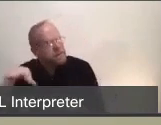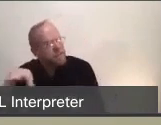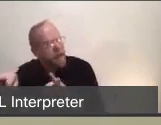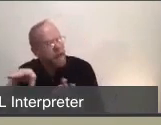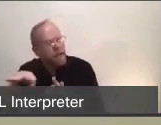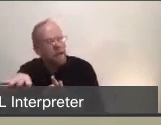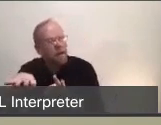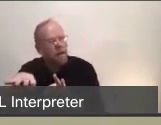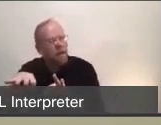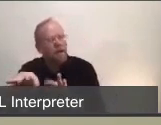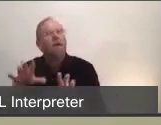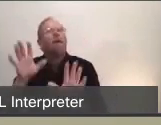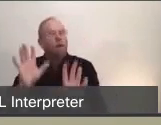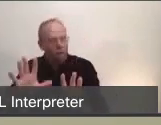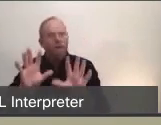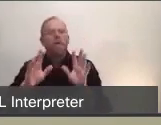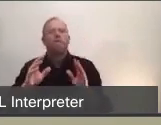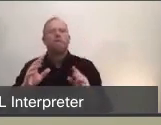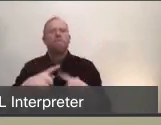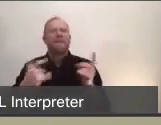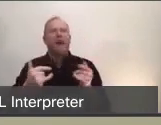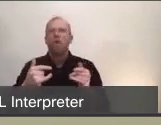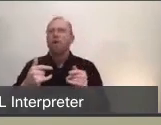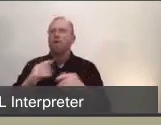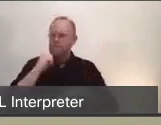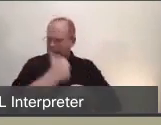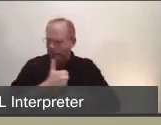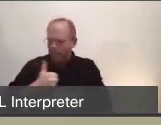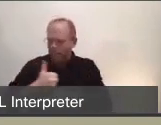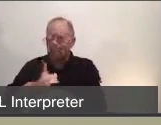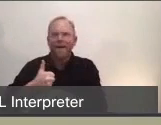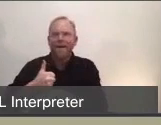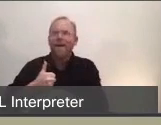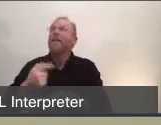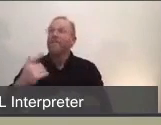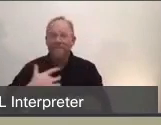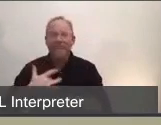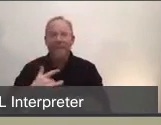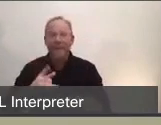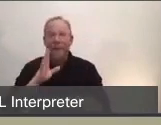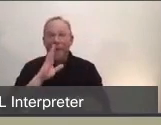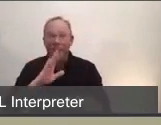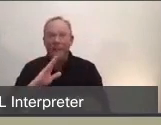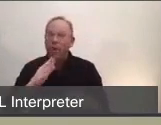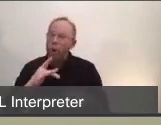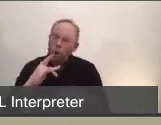It then becomes challenging for us now that it's delayed. And so every week, health officers are reviewing